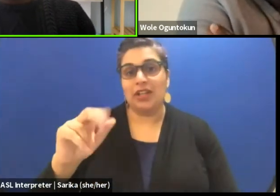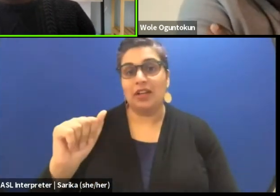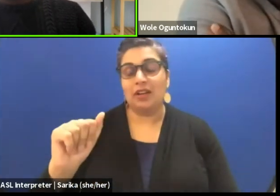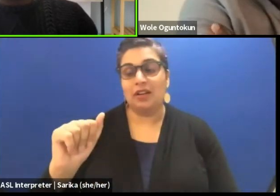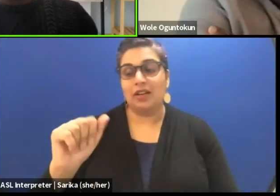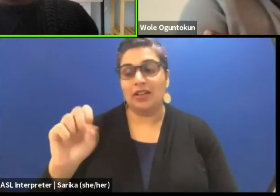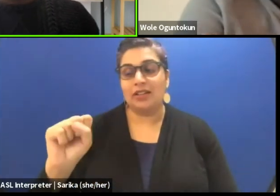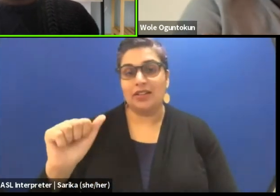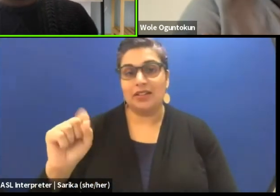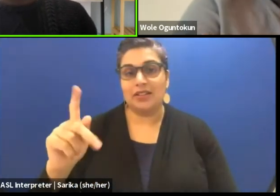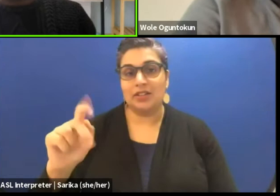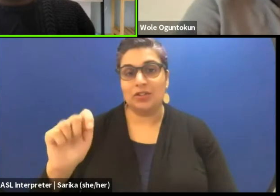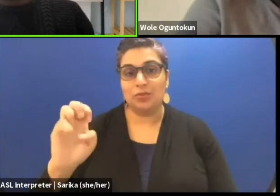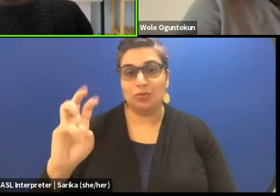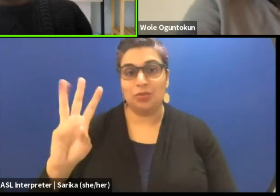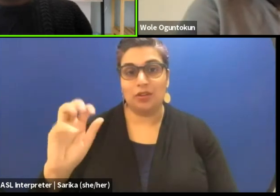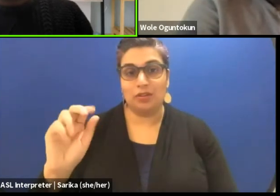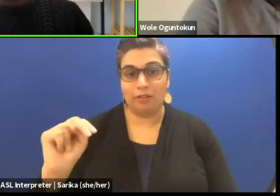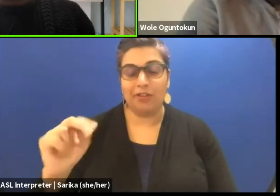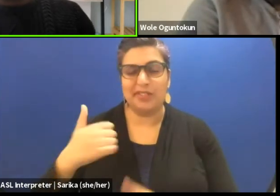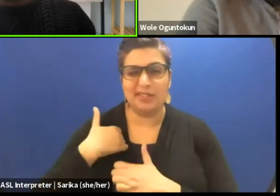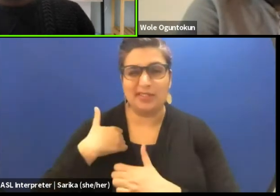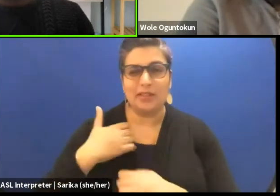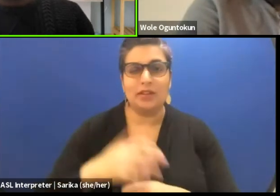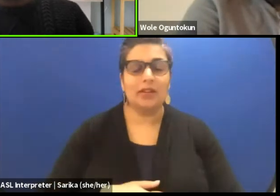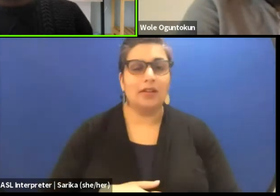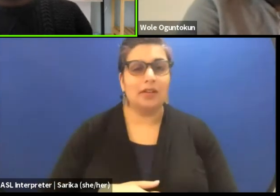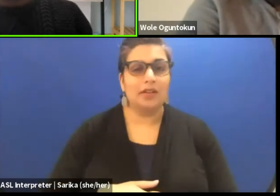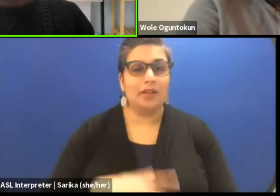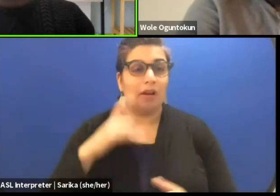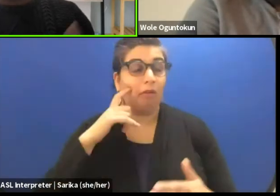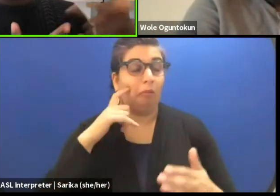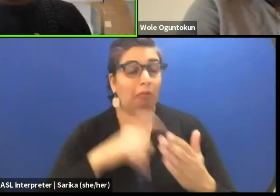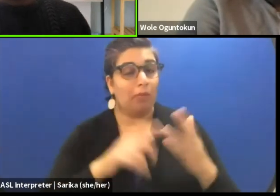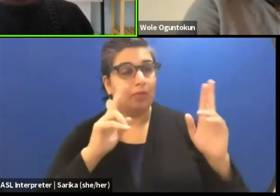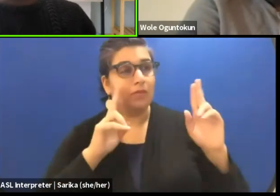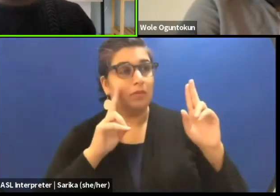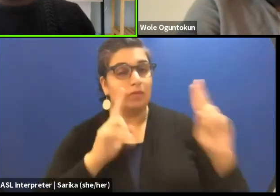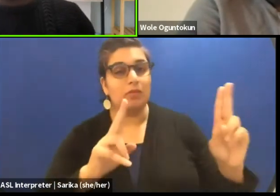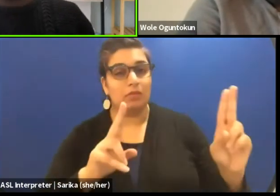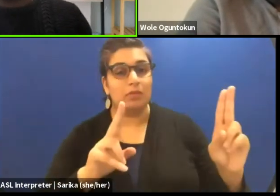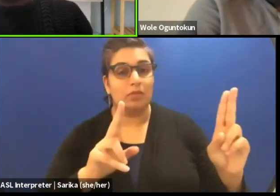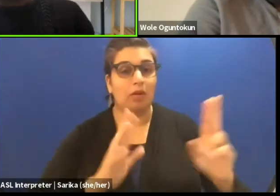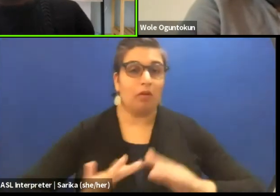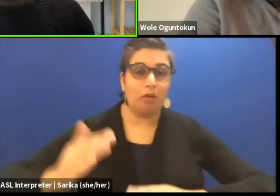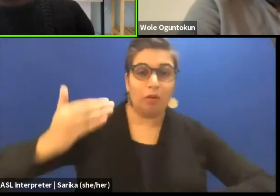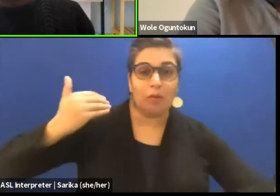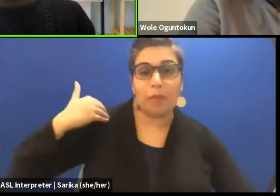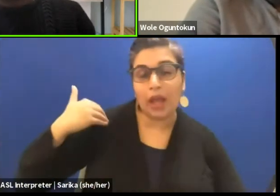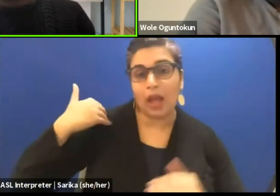And I'd love to acknowledge where I am and I want to acknowledge those in the past and present and future.